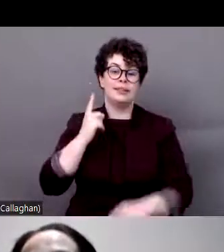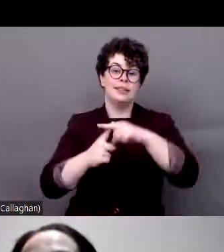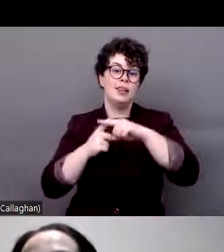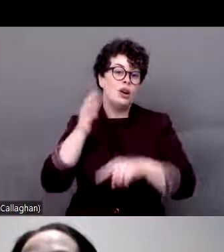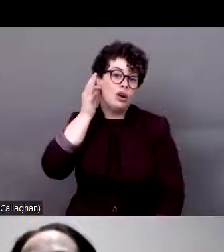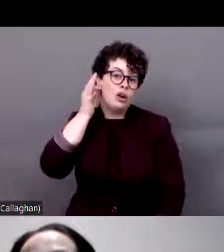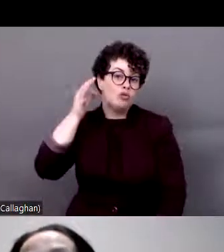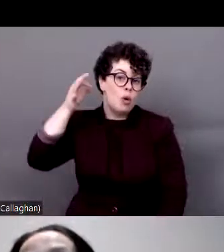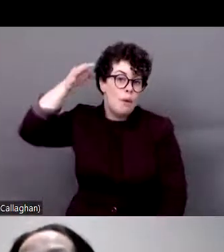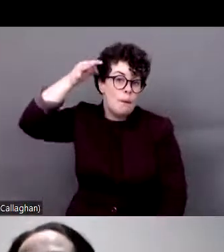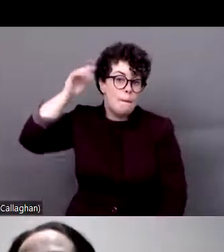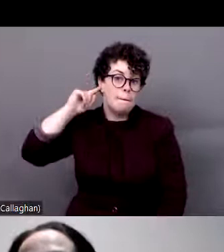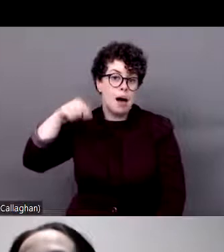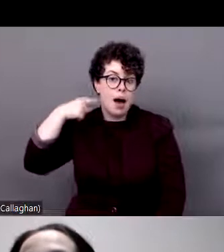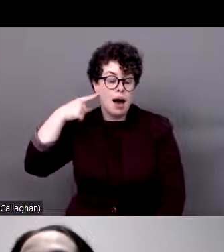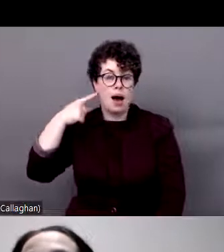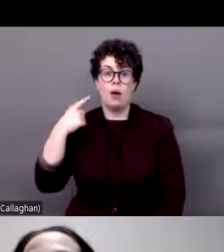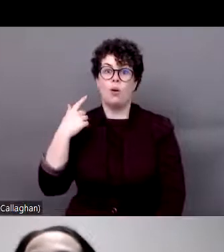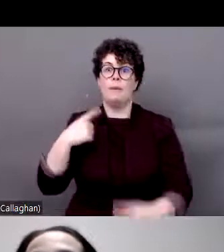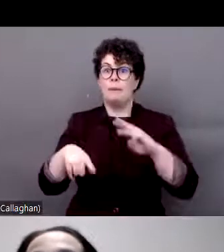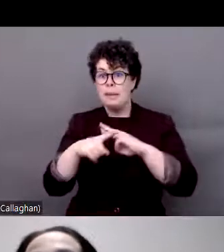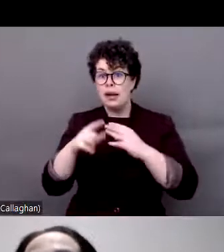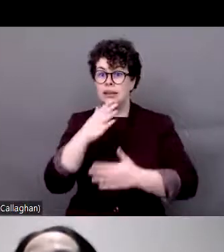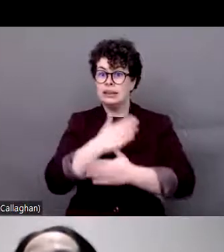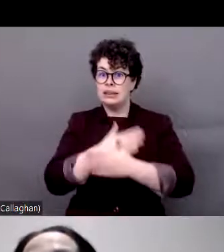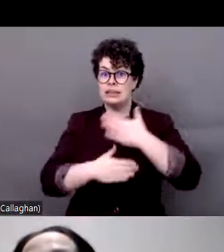gender, disability, and ethnicity. Majority of Roma with